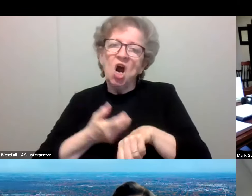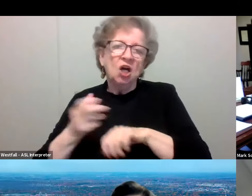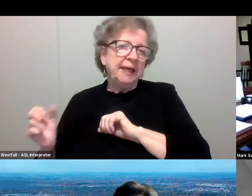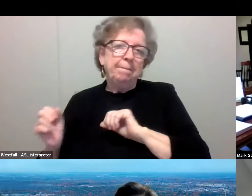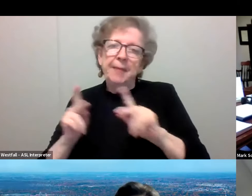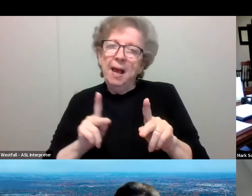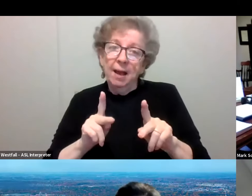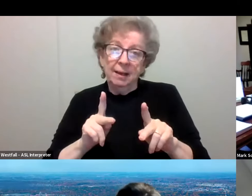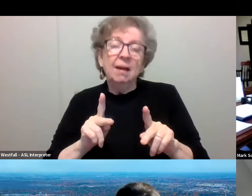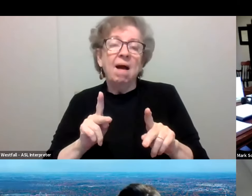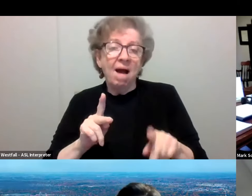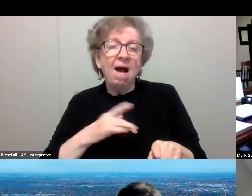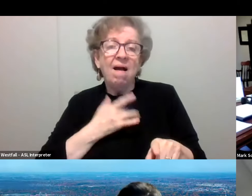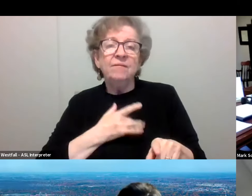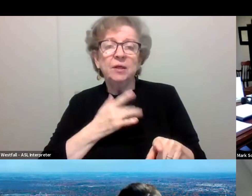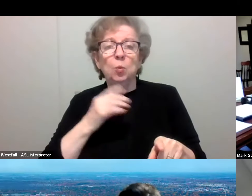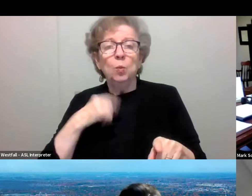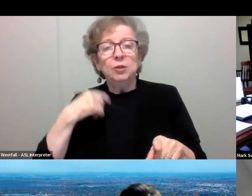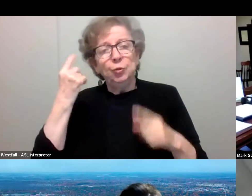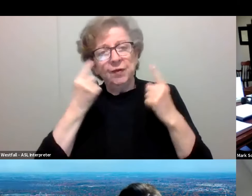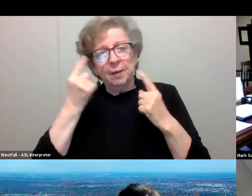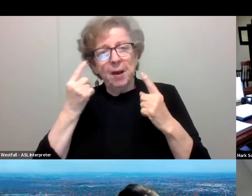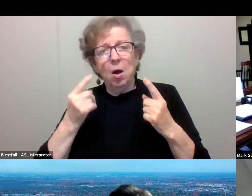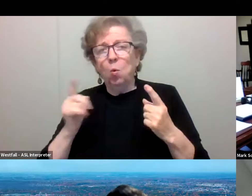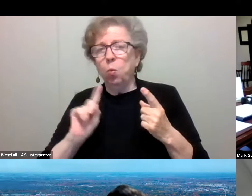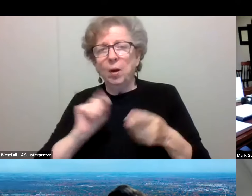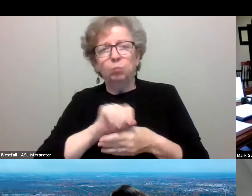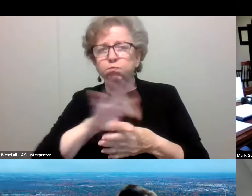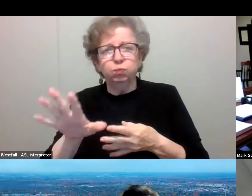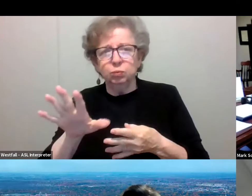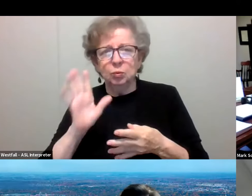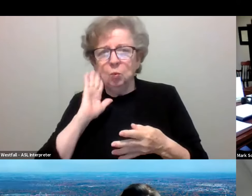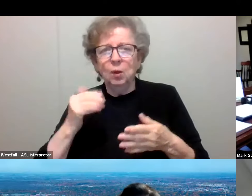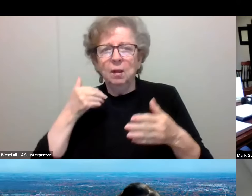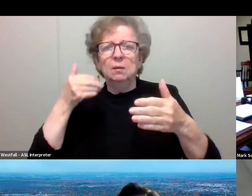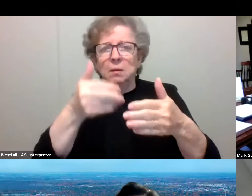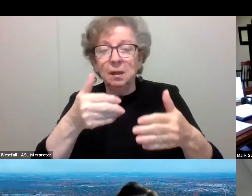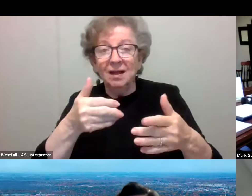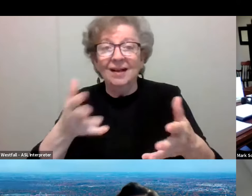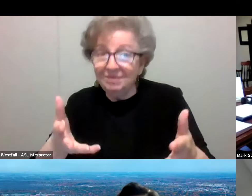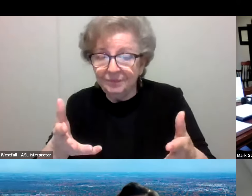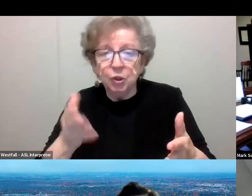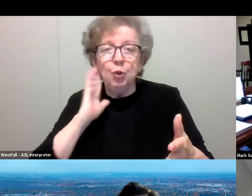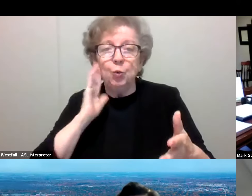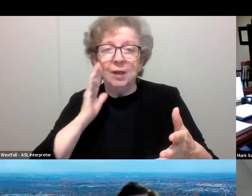And I think that when you talk about where the pandemic is headed, it's headed like this where, you know, dial up, you're gonna dial back. And I do wanna remind folks